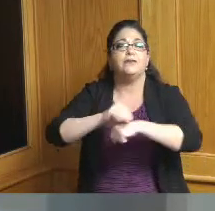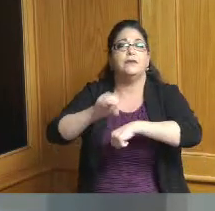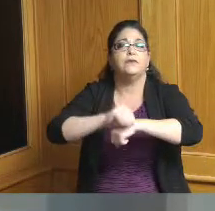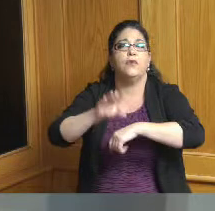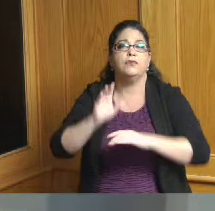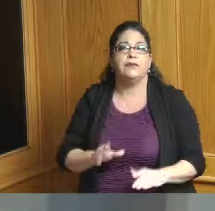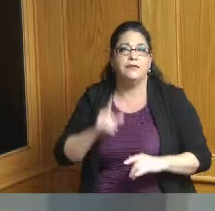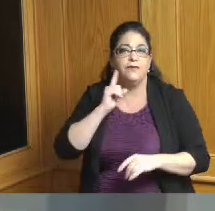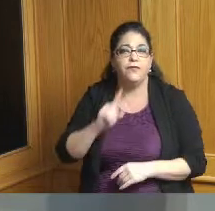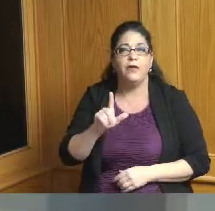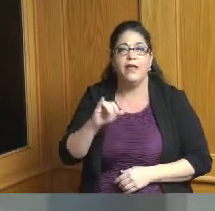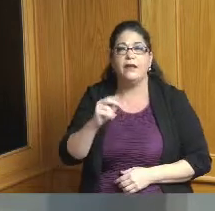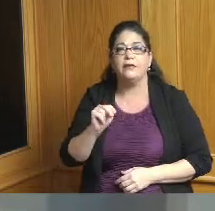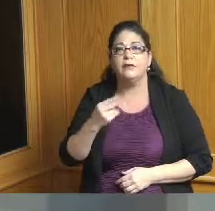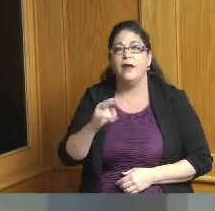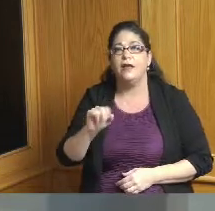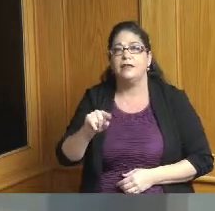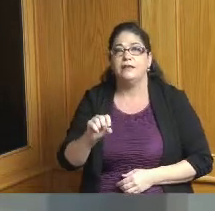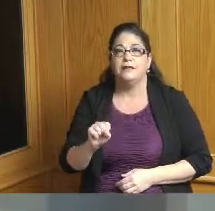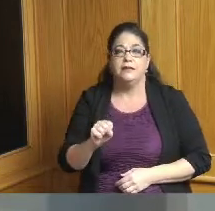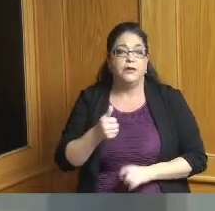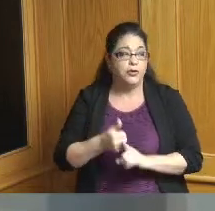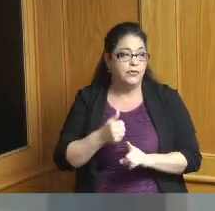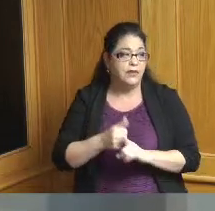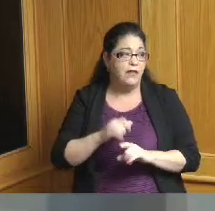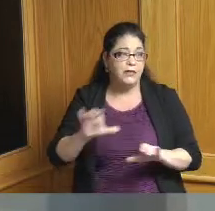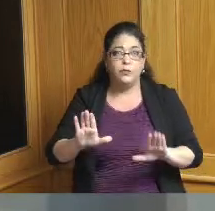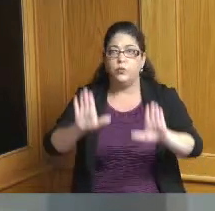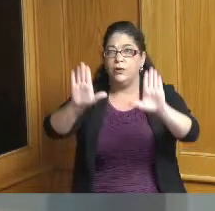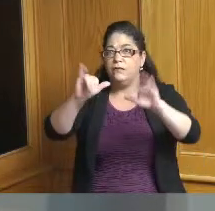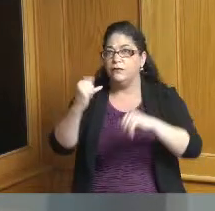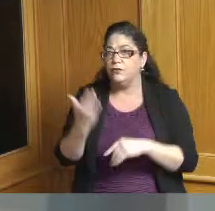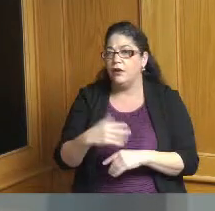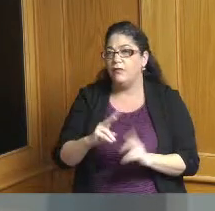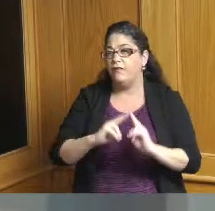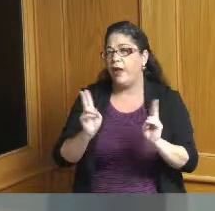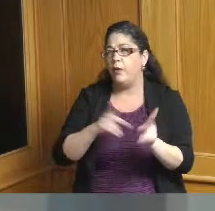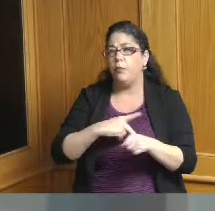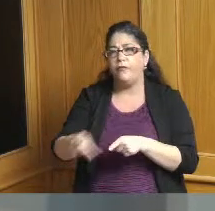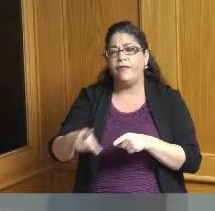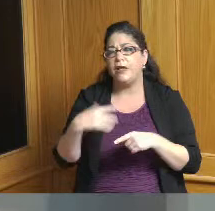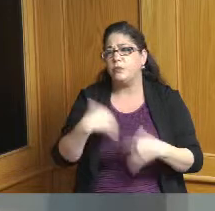Lincoln Heights and did an impeccable job so just very professional so thank you so much